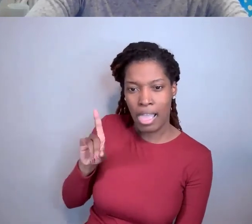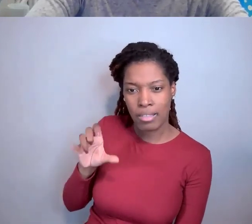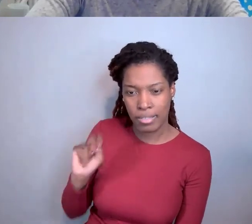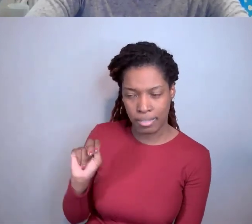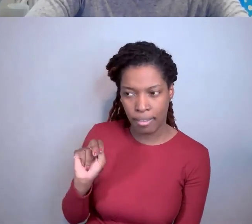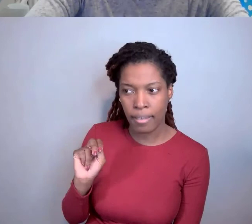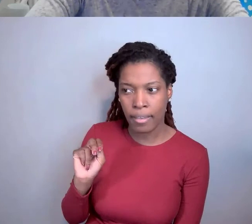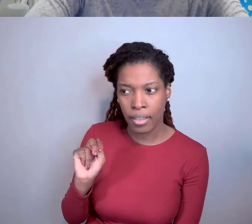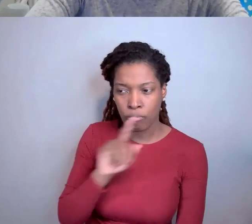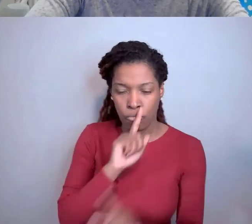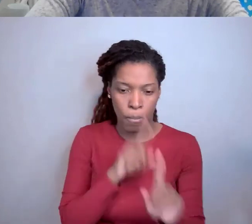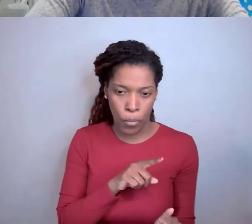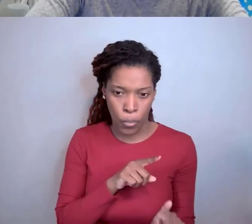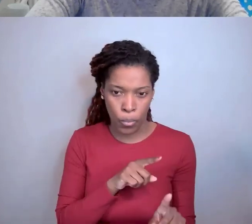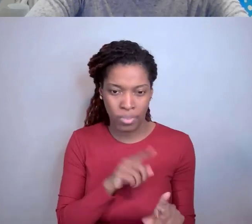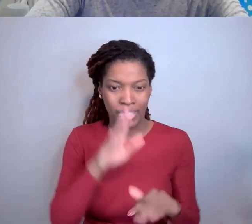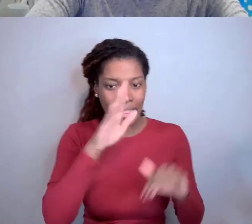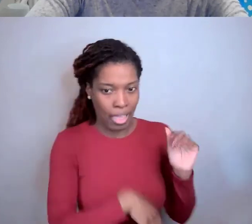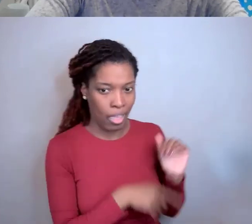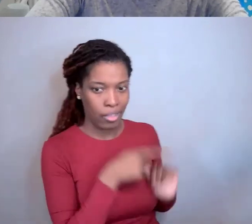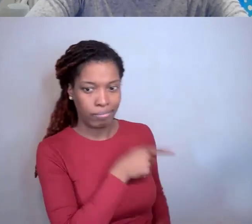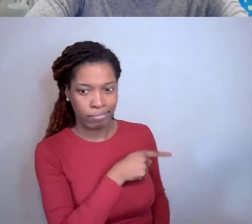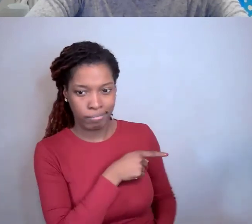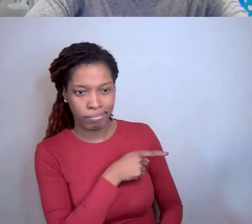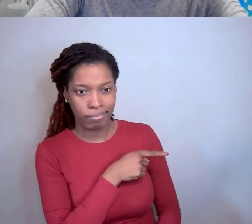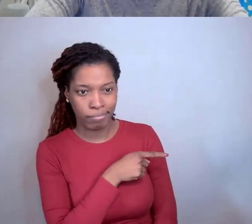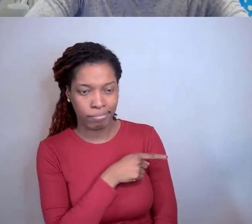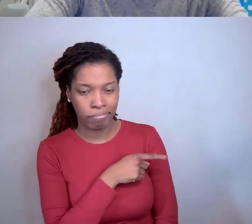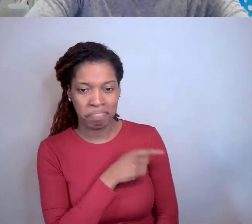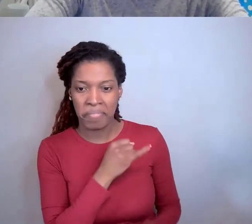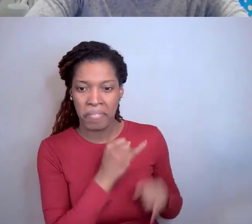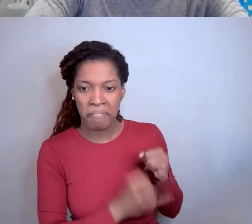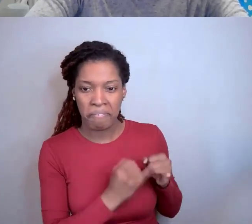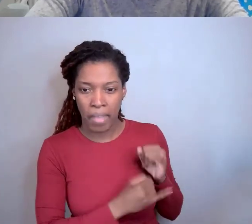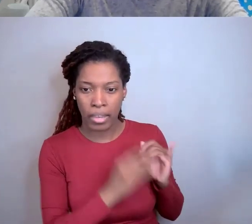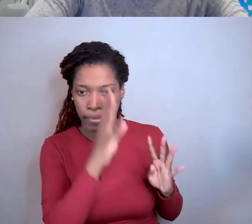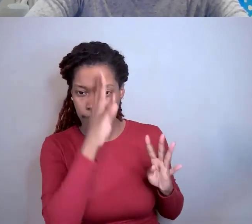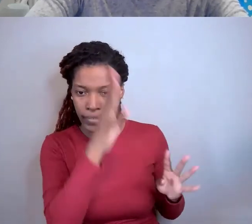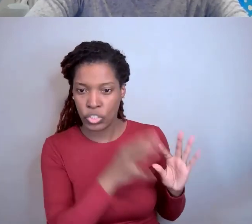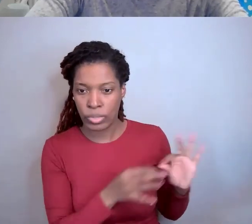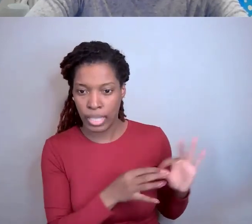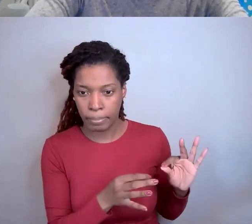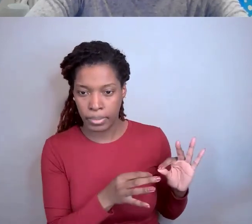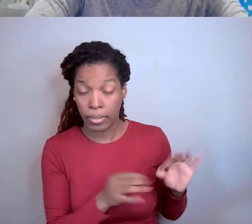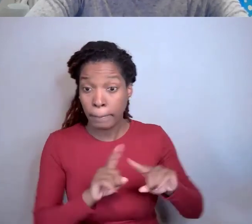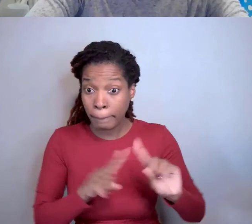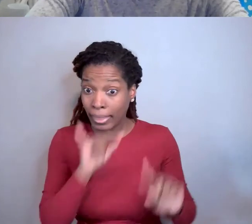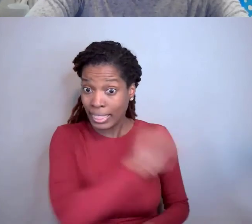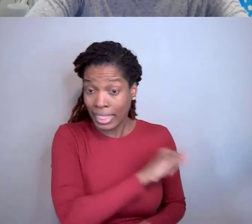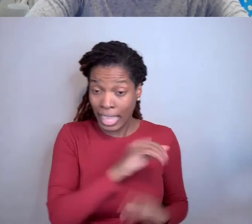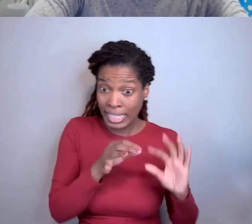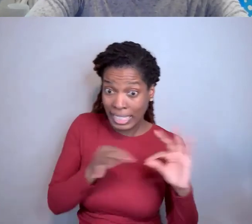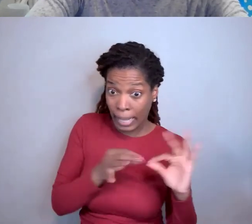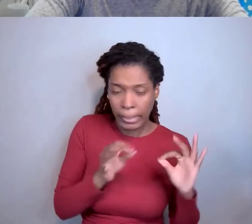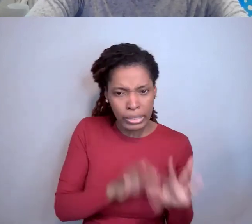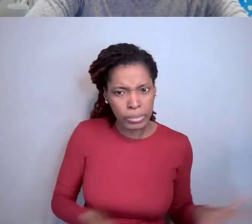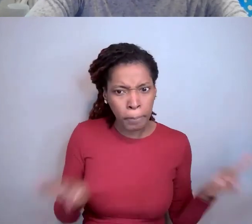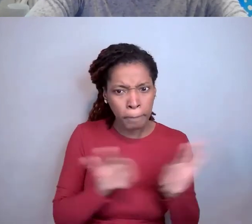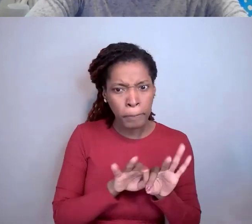reporting than there is in a final invention statement but that final invention statement is important for the grant closeout